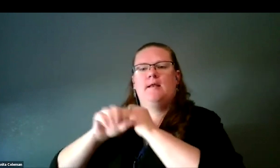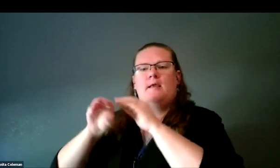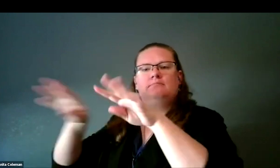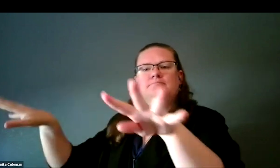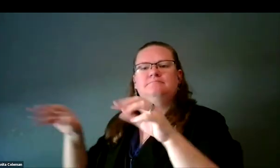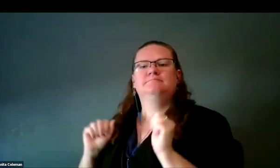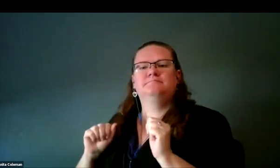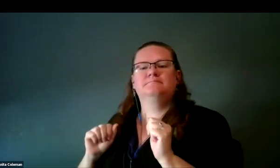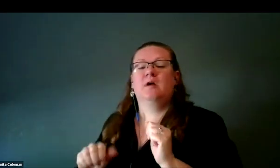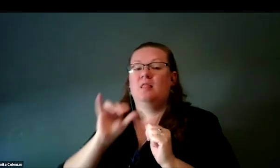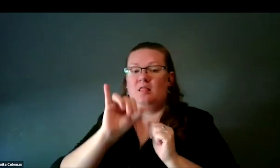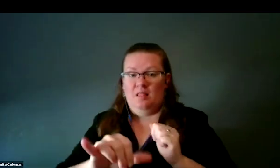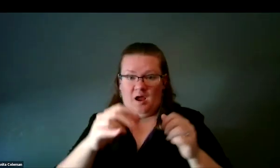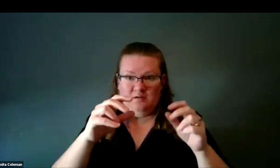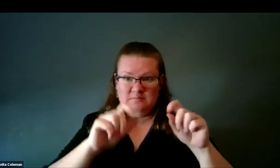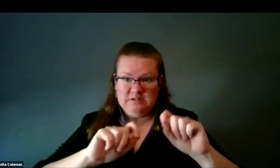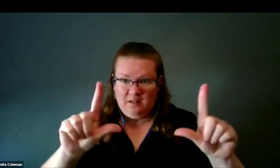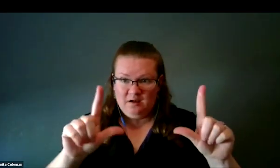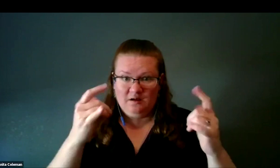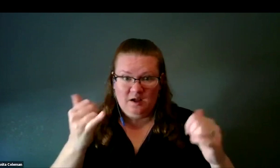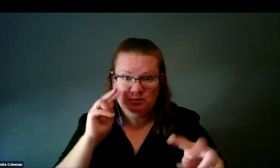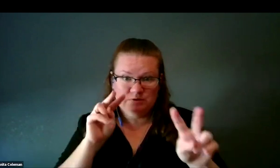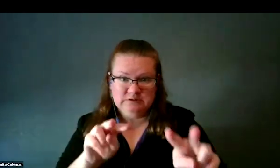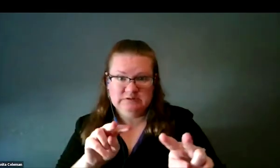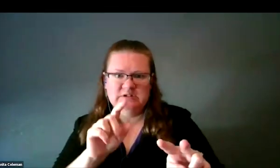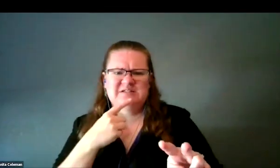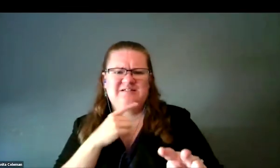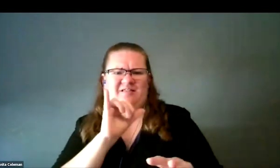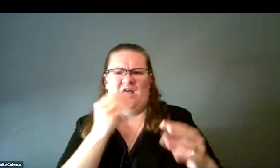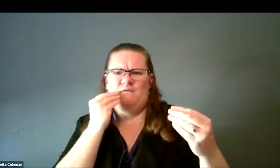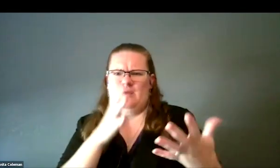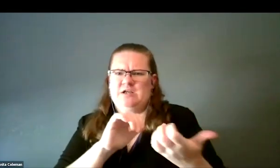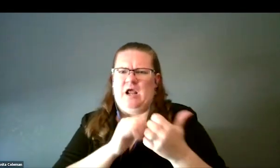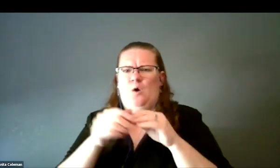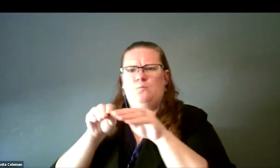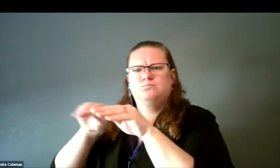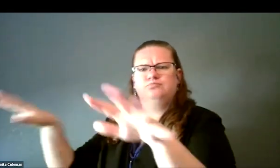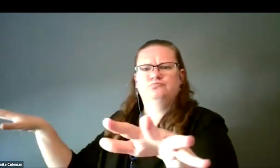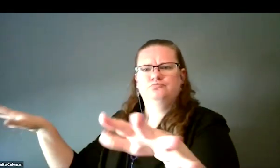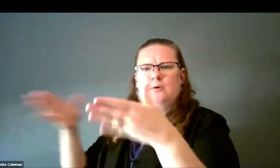The slide I'm showing now is showing that, how do we get that information out to the public?